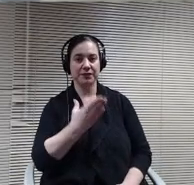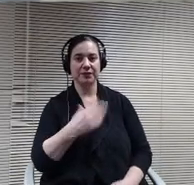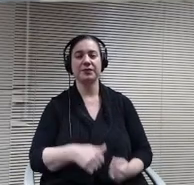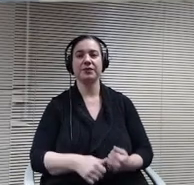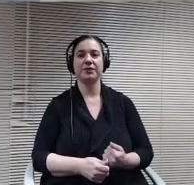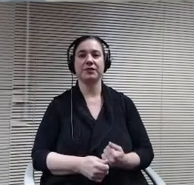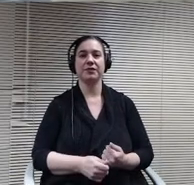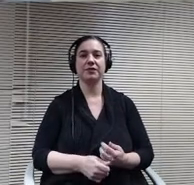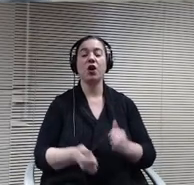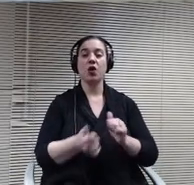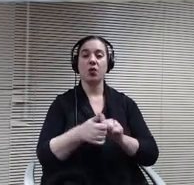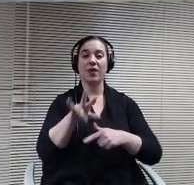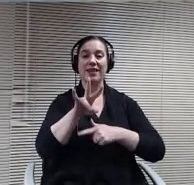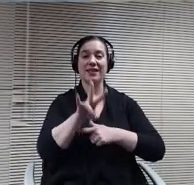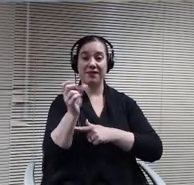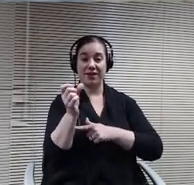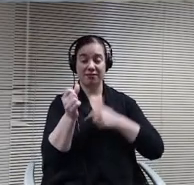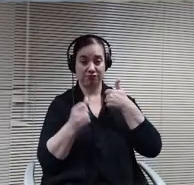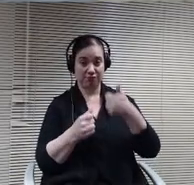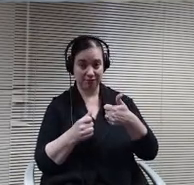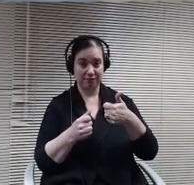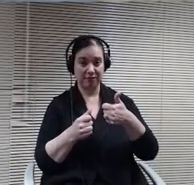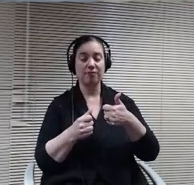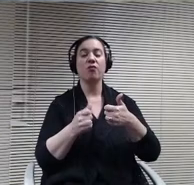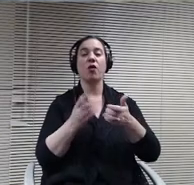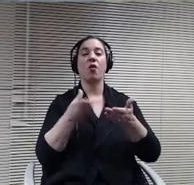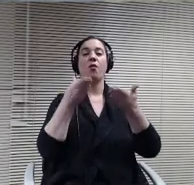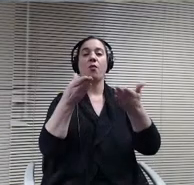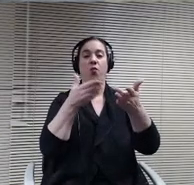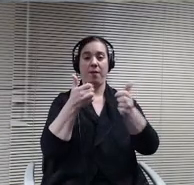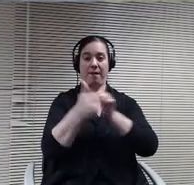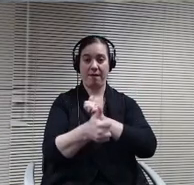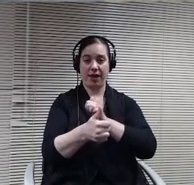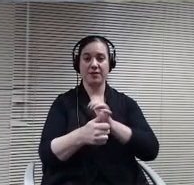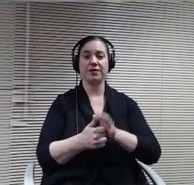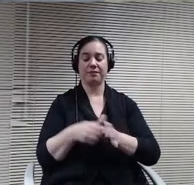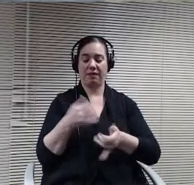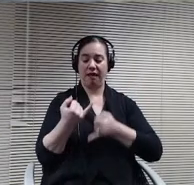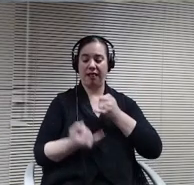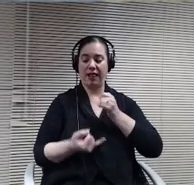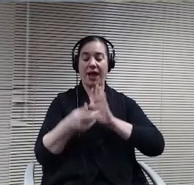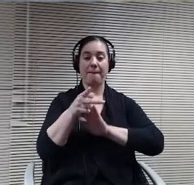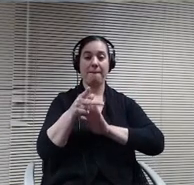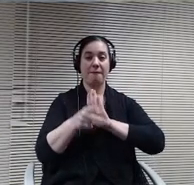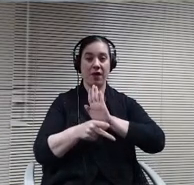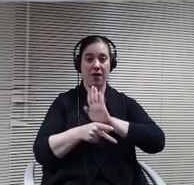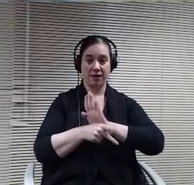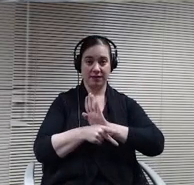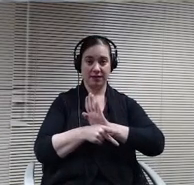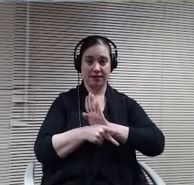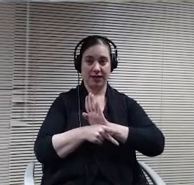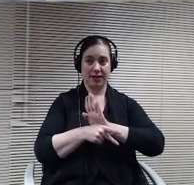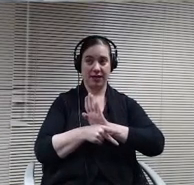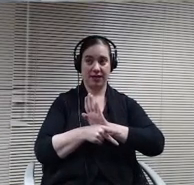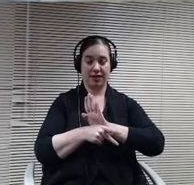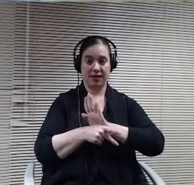carries. Our last policy goal to related policy is policy 607.